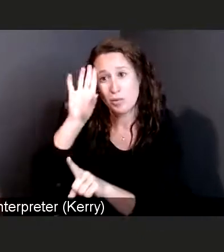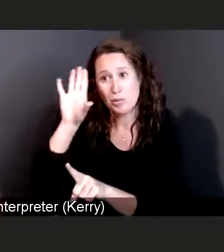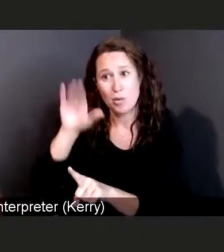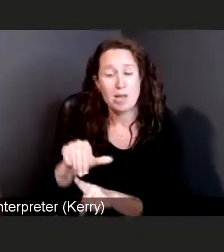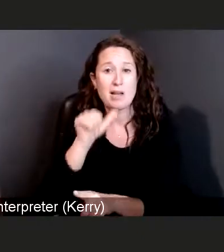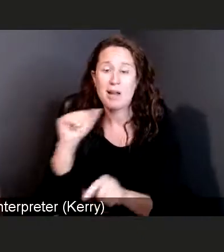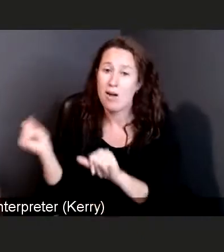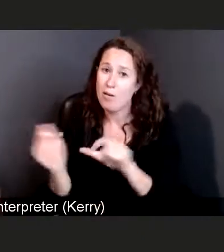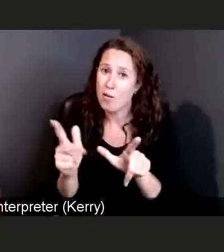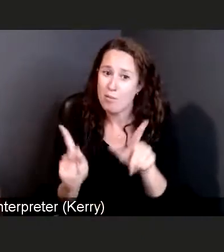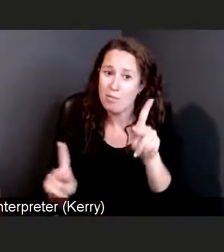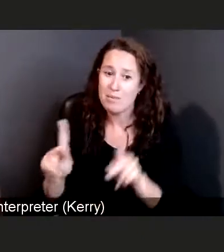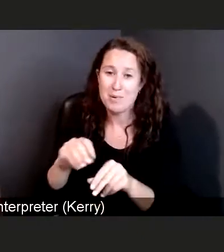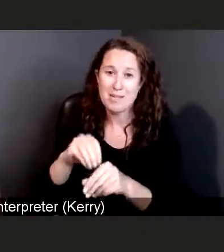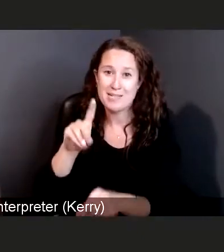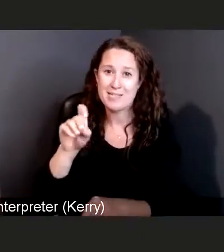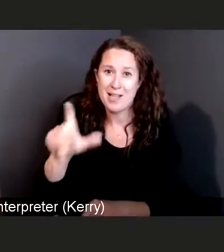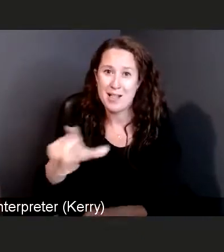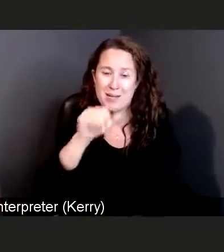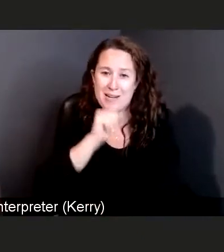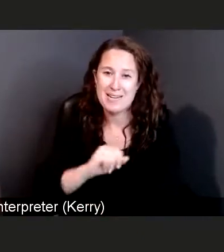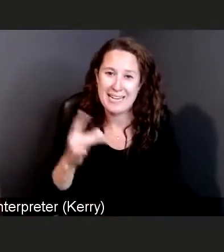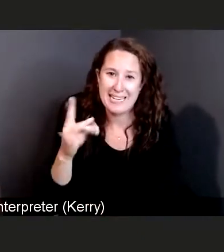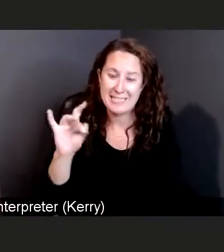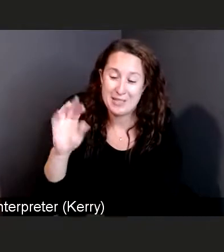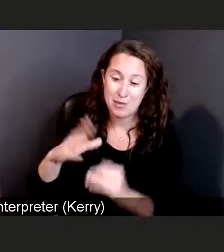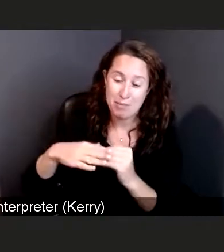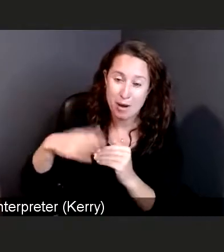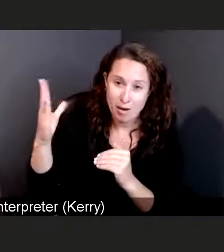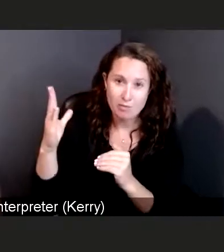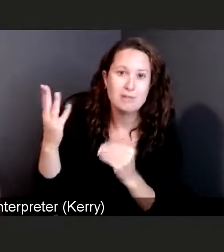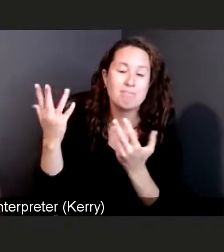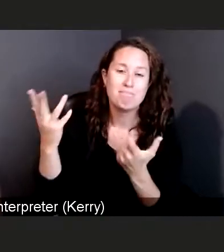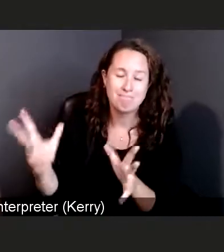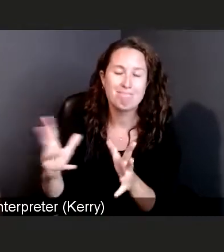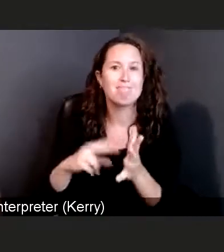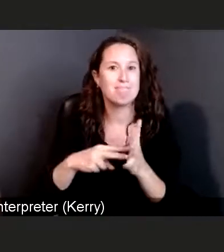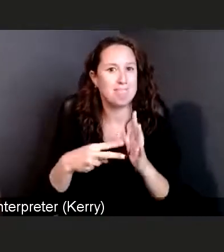are 18 years or older, so when you add all the age groups